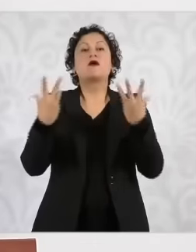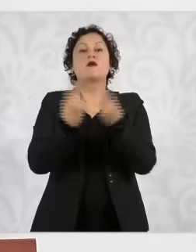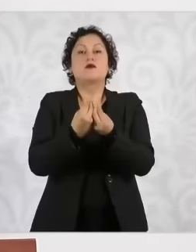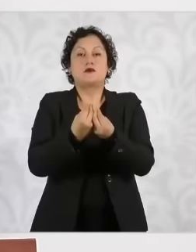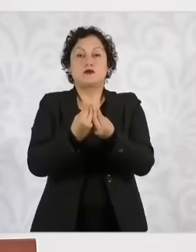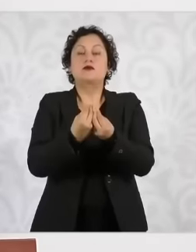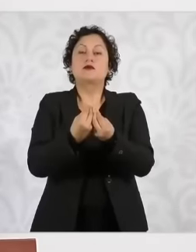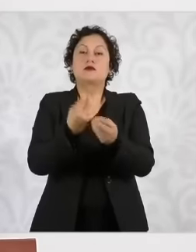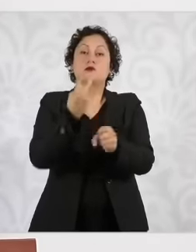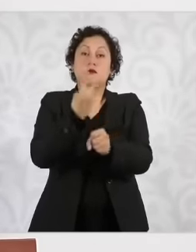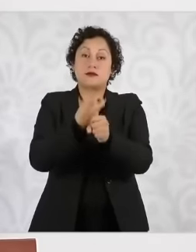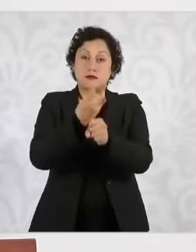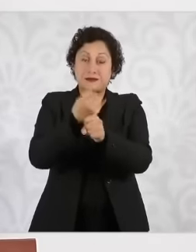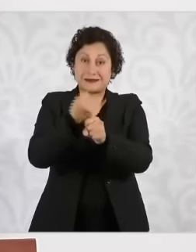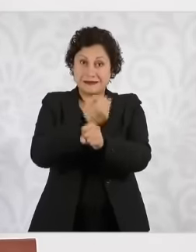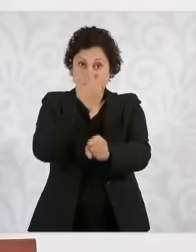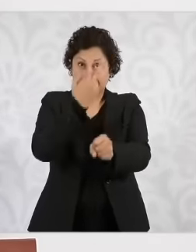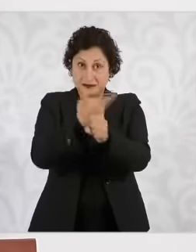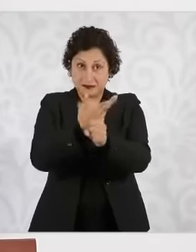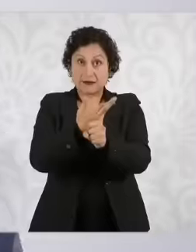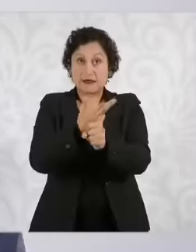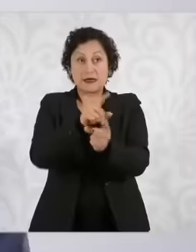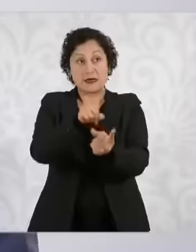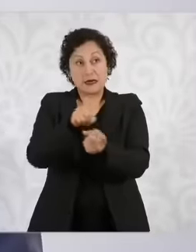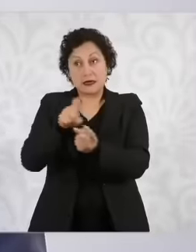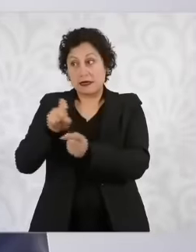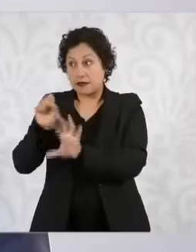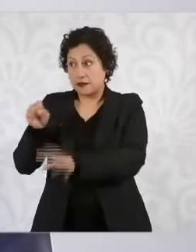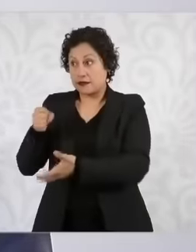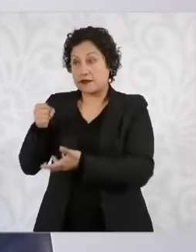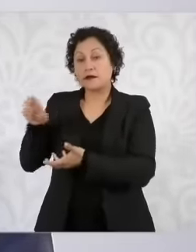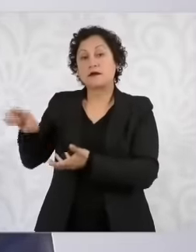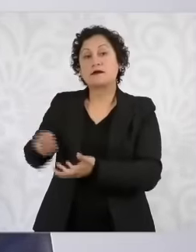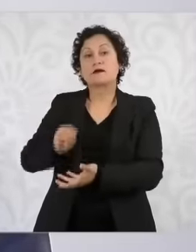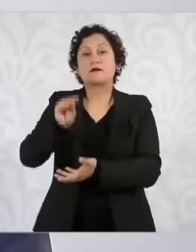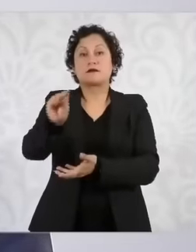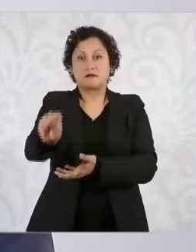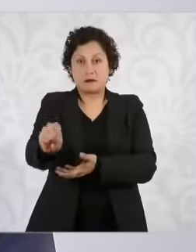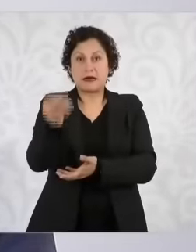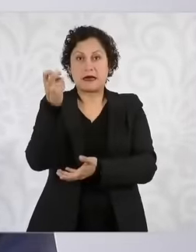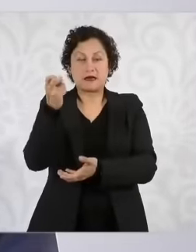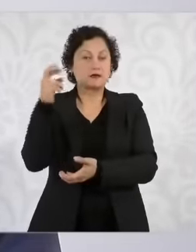we can mobilize the resources as soon as possible and address that commitment that does exist.